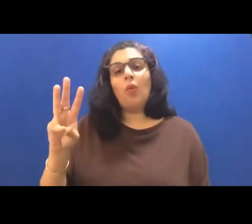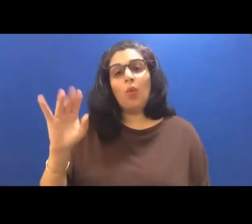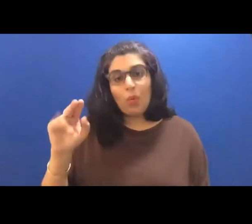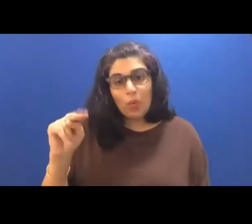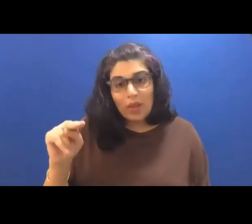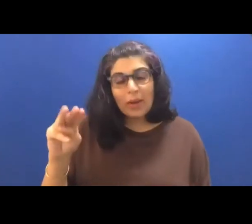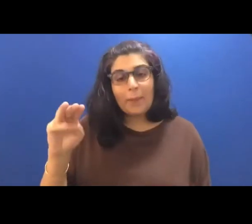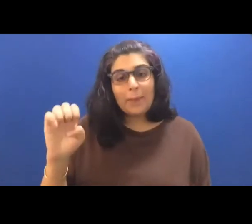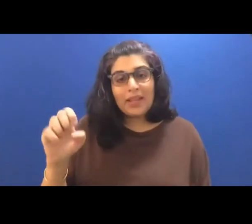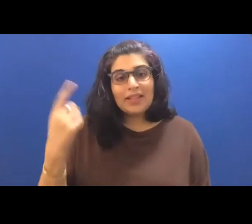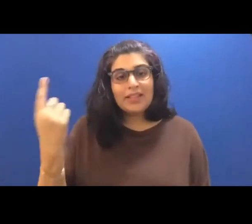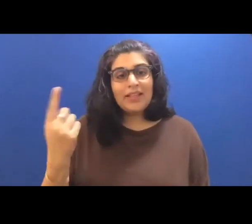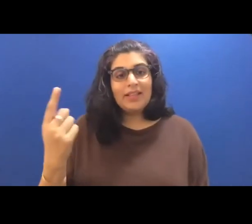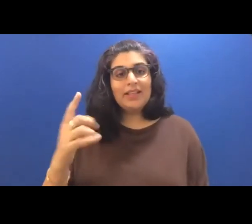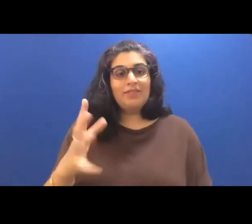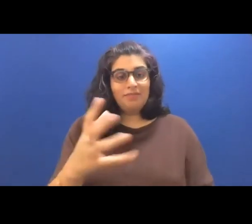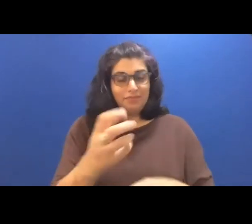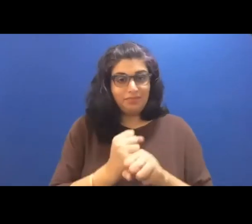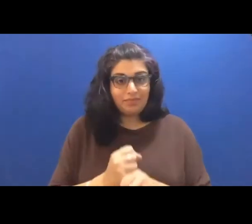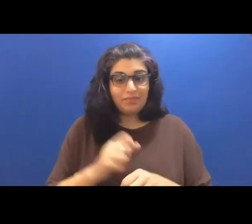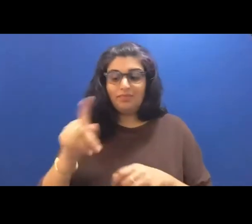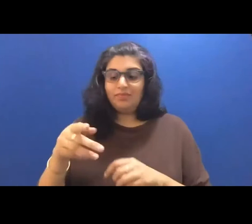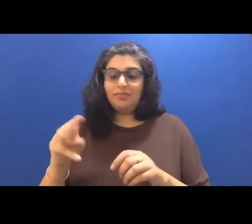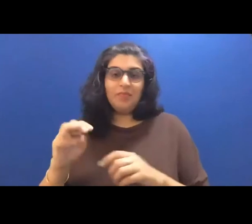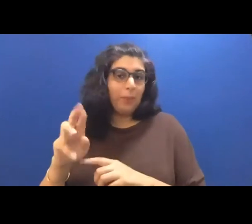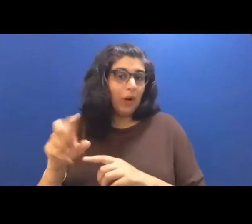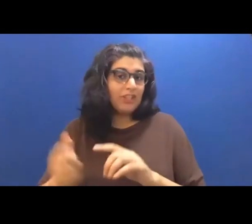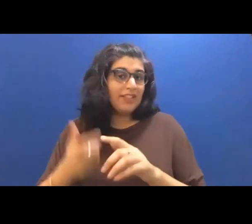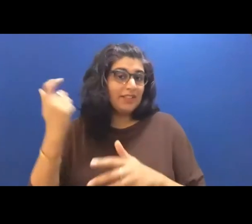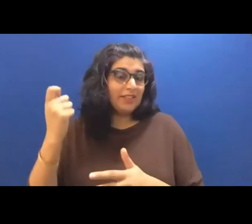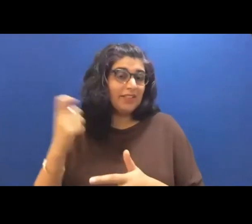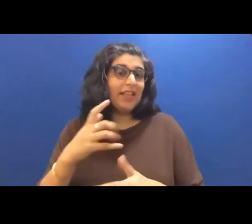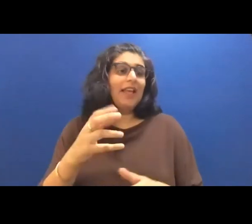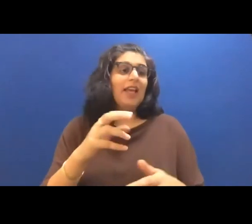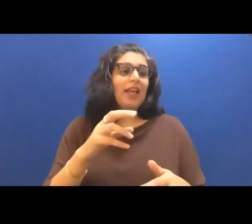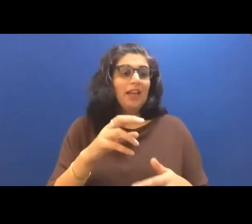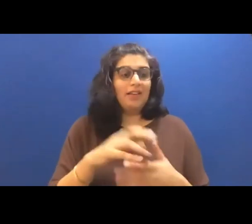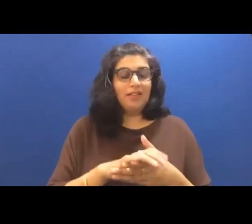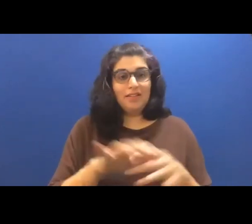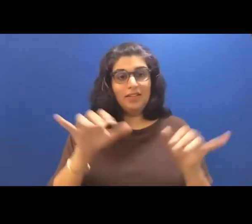workshop margins, fellowship and residencies from the Malay colony. The byrdcliffe colony